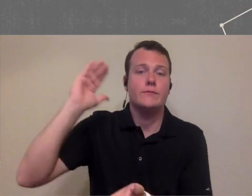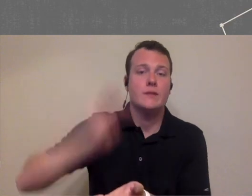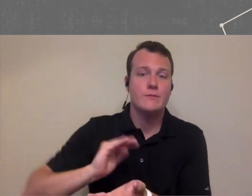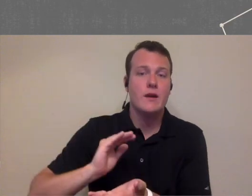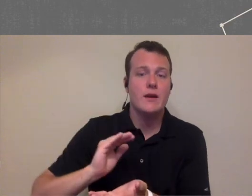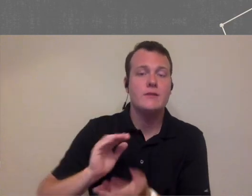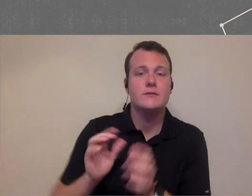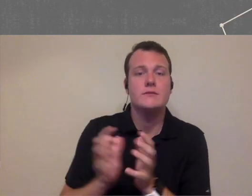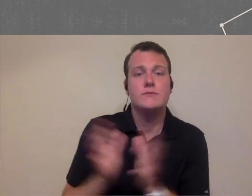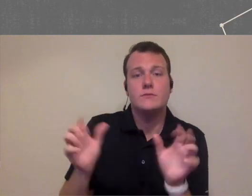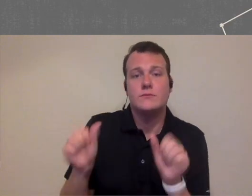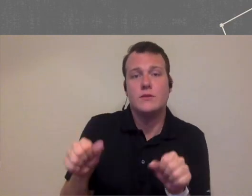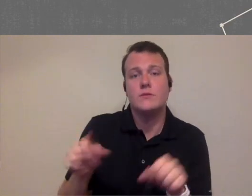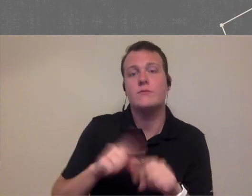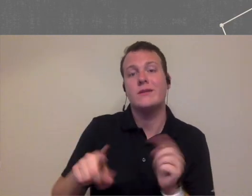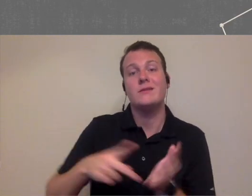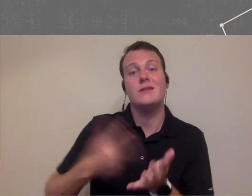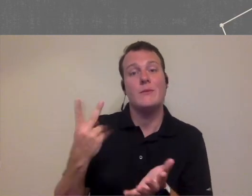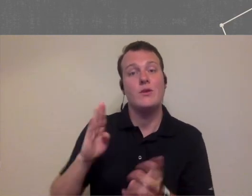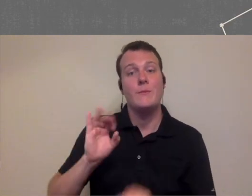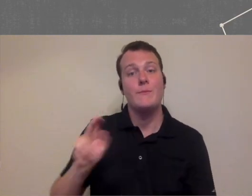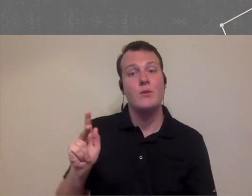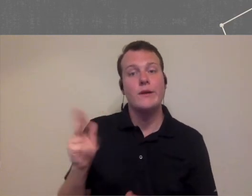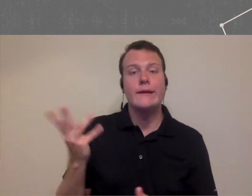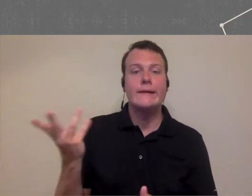minimize as much as possible and then fill but yeah double-double looking